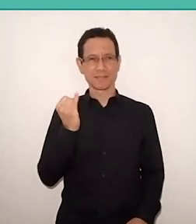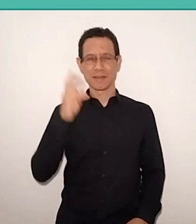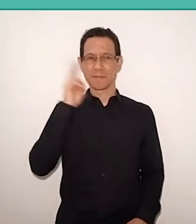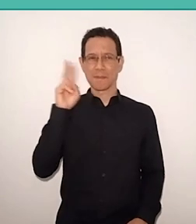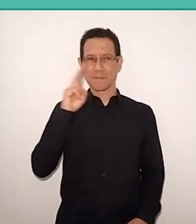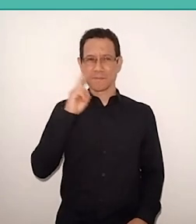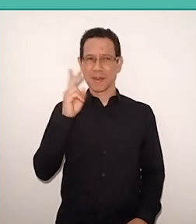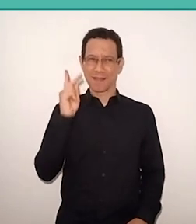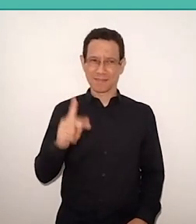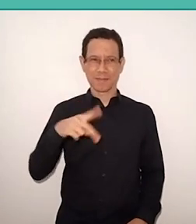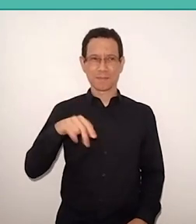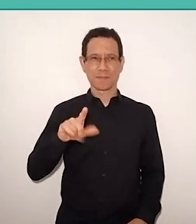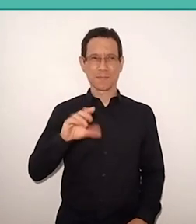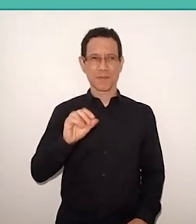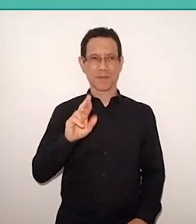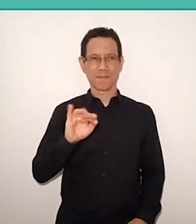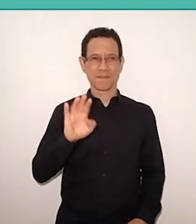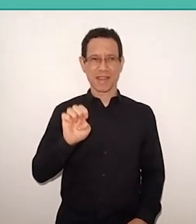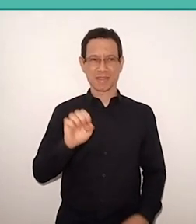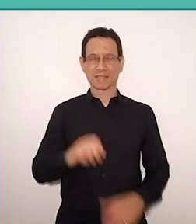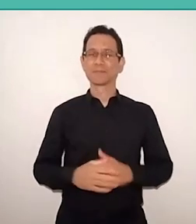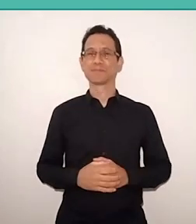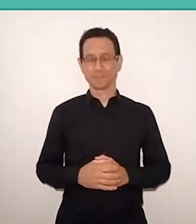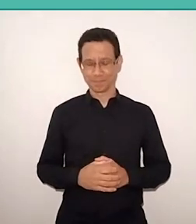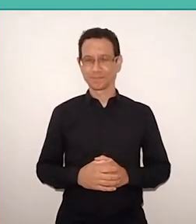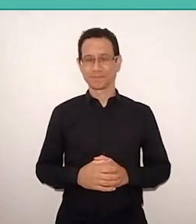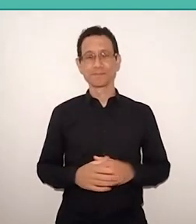Second reason. The reforms transmitted,